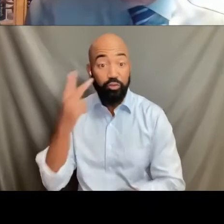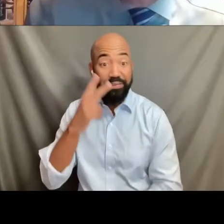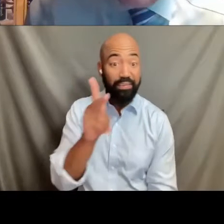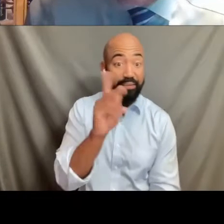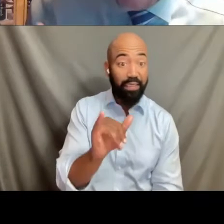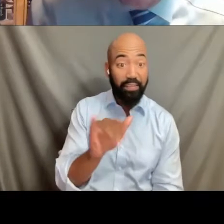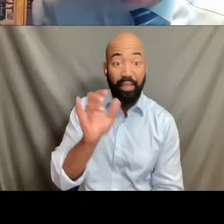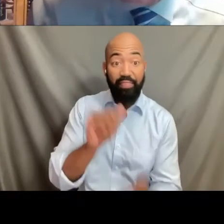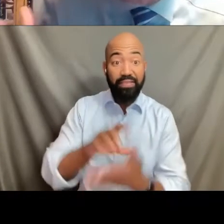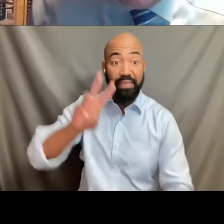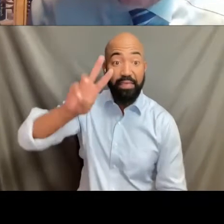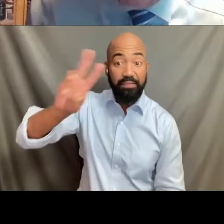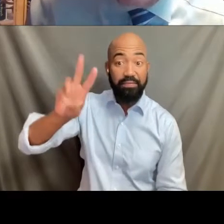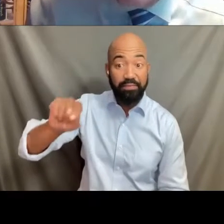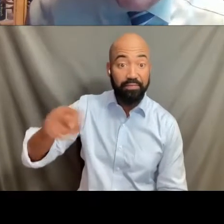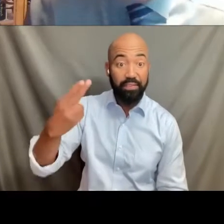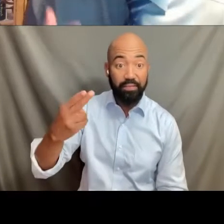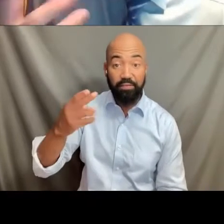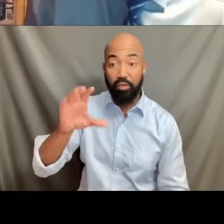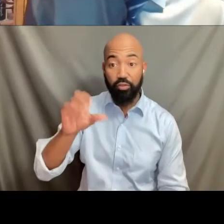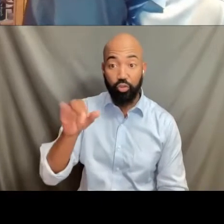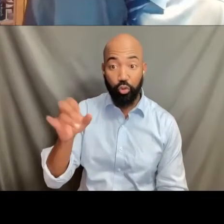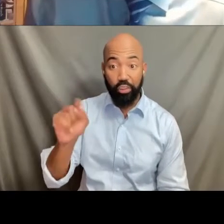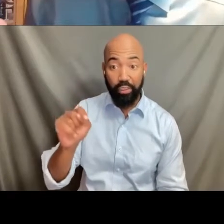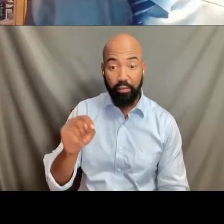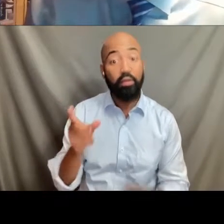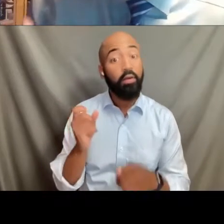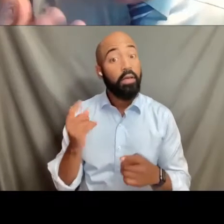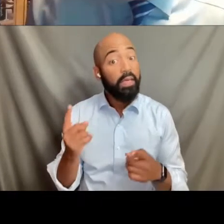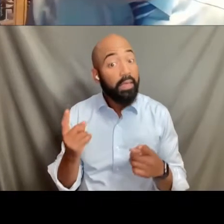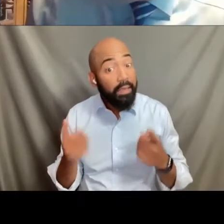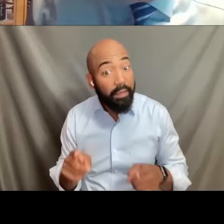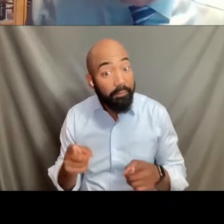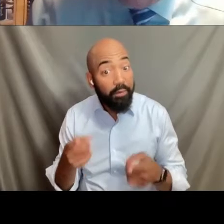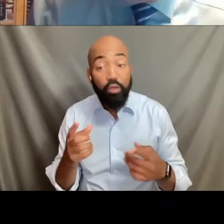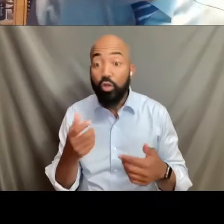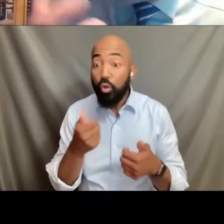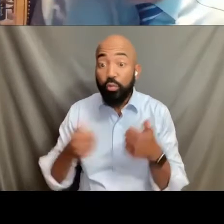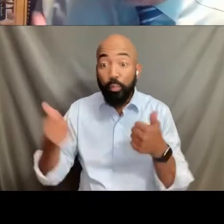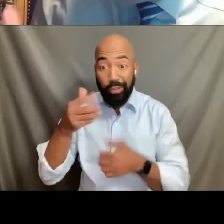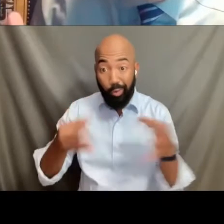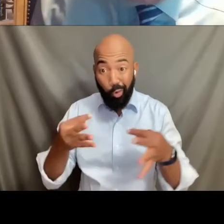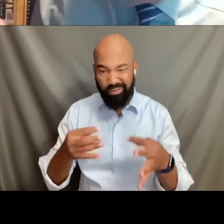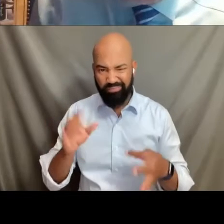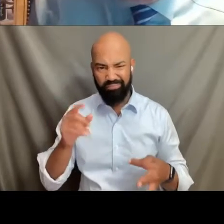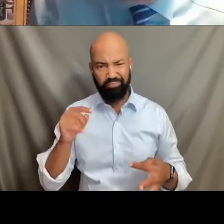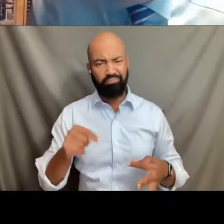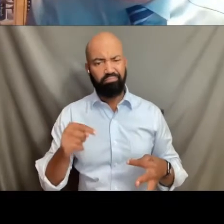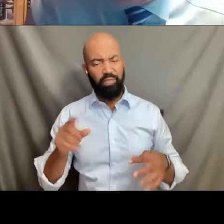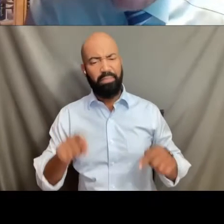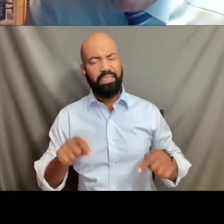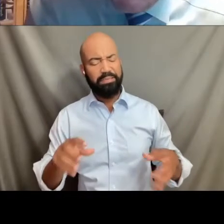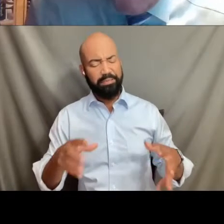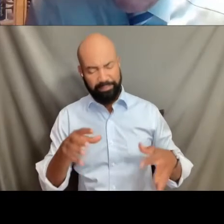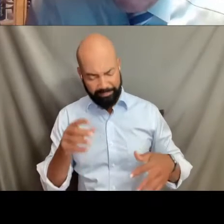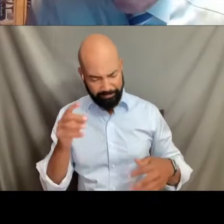should in fact go to the Supreme Court, the Supreme Court will then wrestle with this issue, which was kind of much invited, if you will,